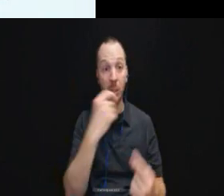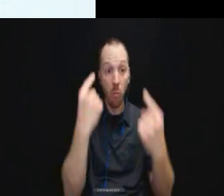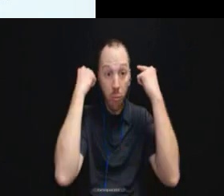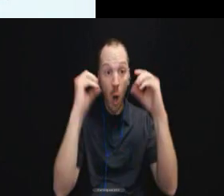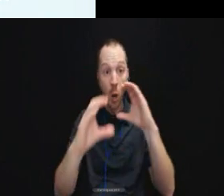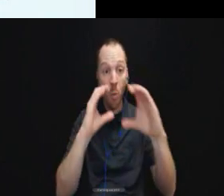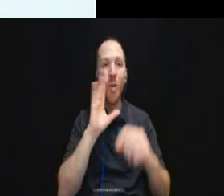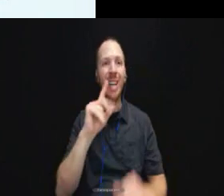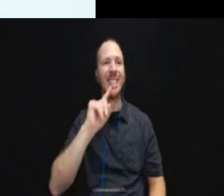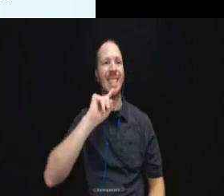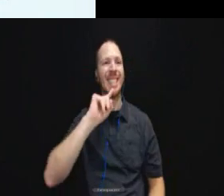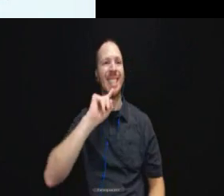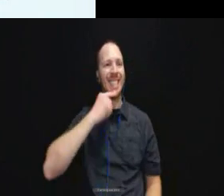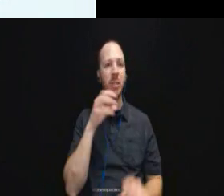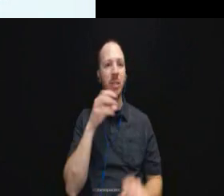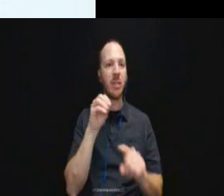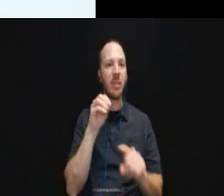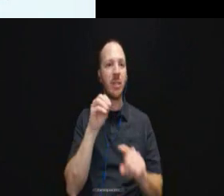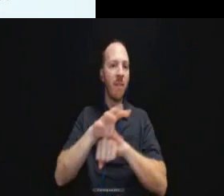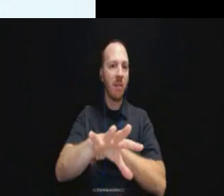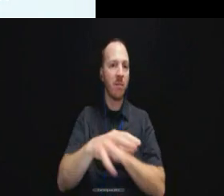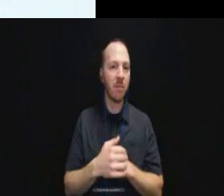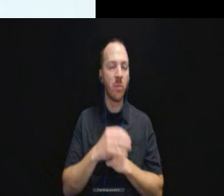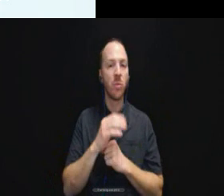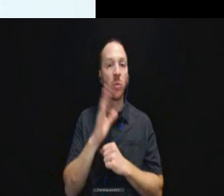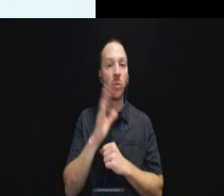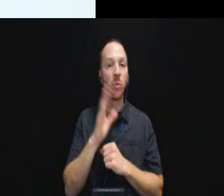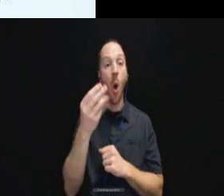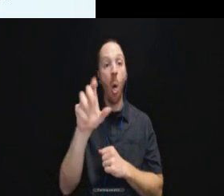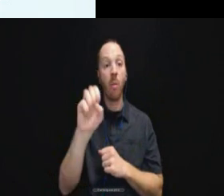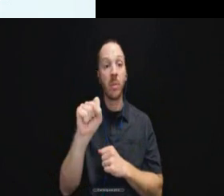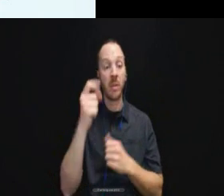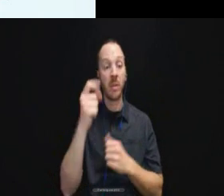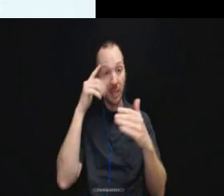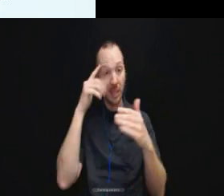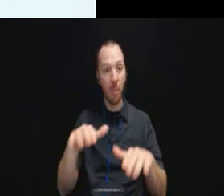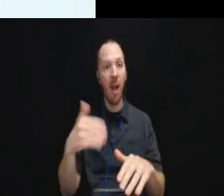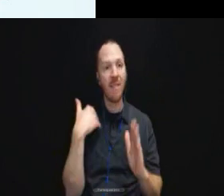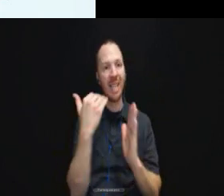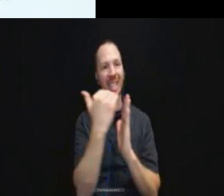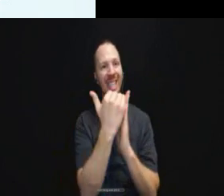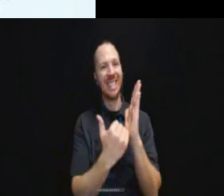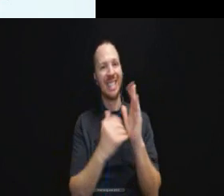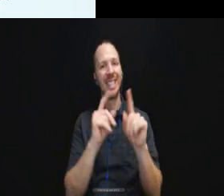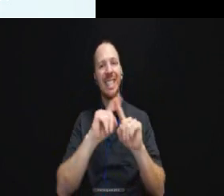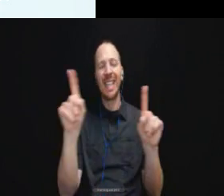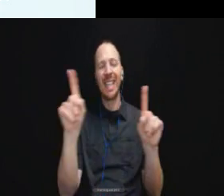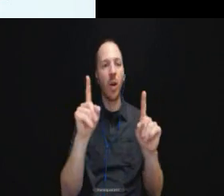And so the Holmes settlement has a list of the different sorts of interactions or things